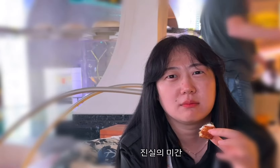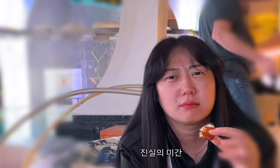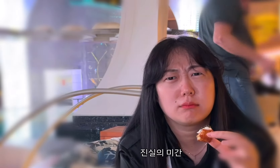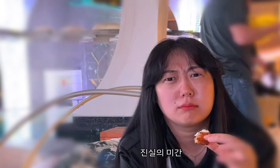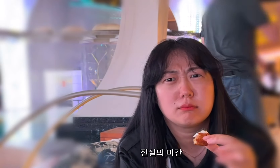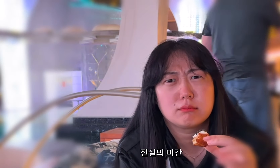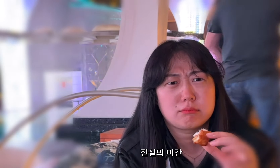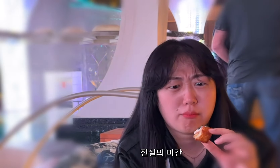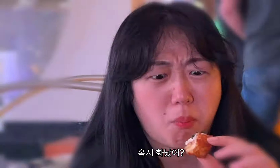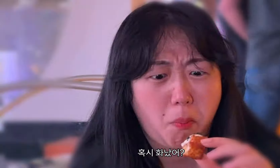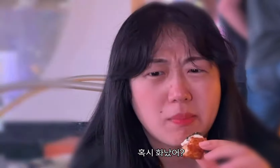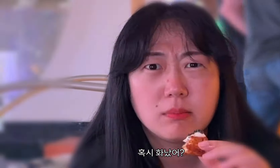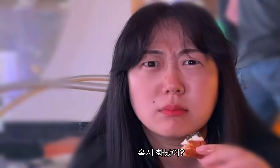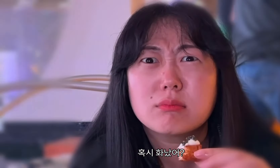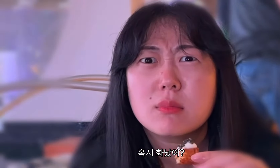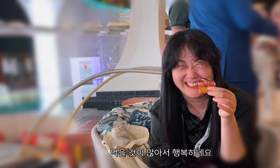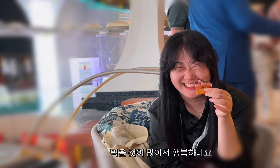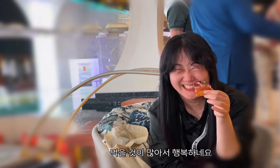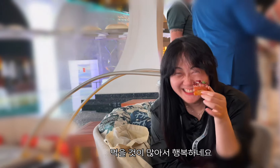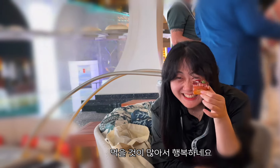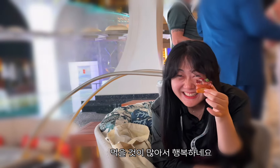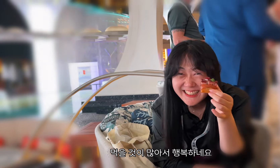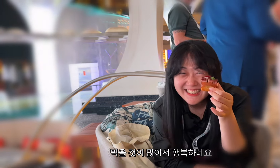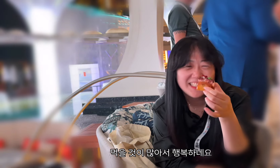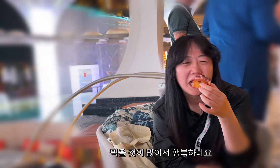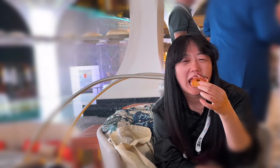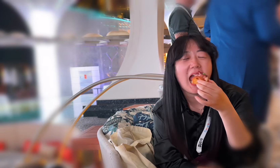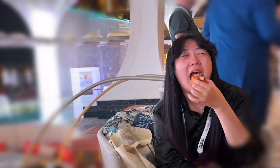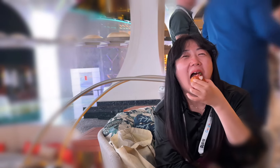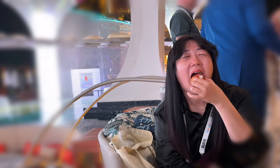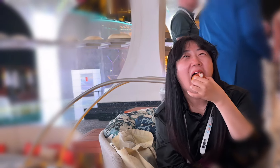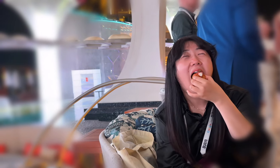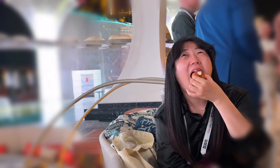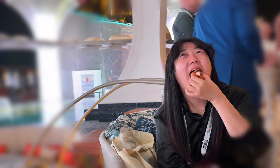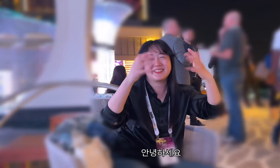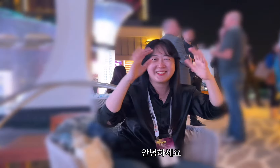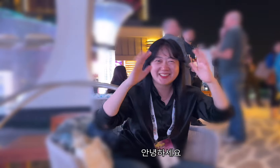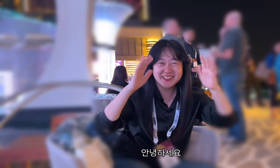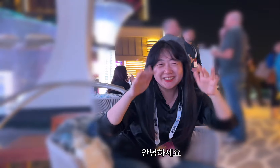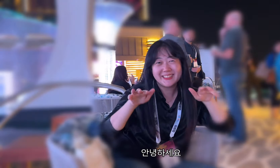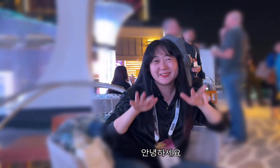between the eyes of truth Are you angry? I'm happy because there's a lot to eat. Hello.